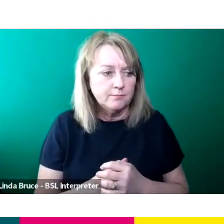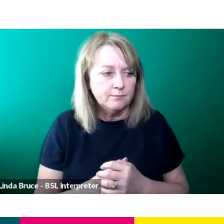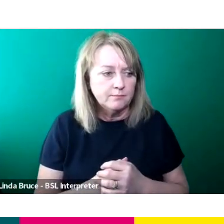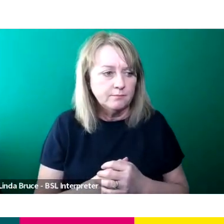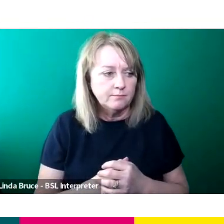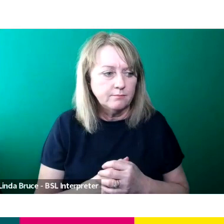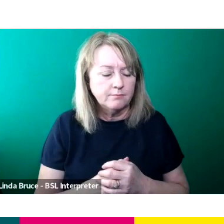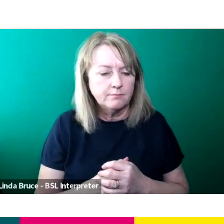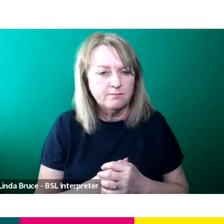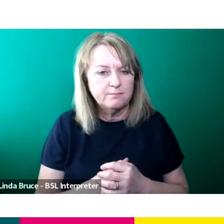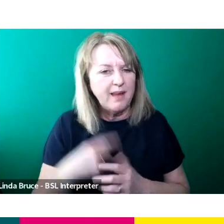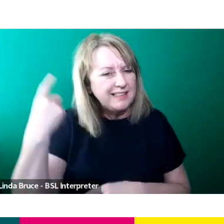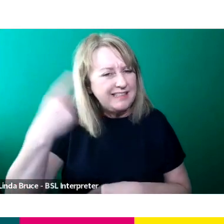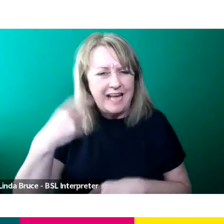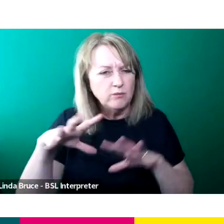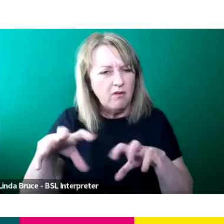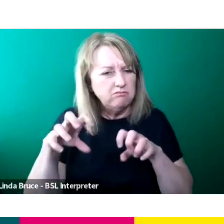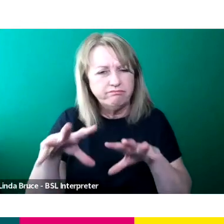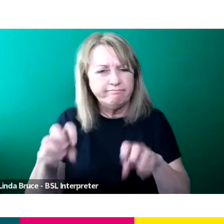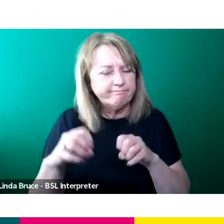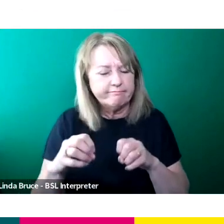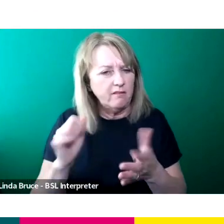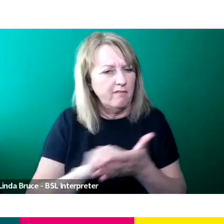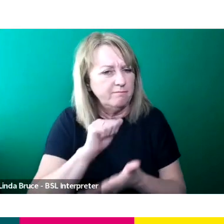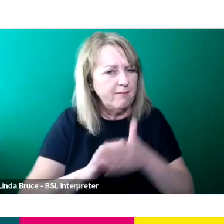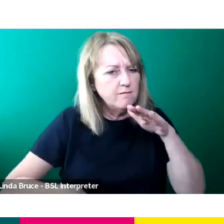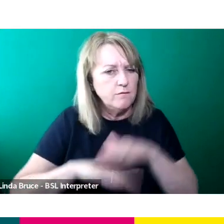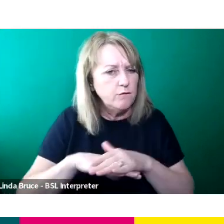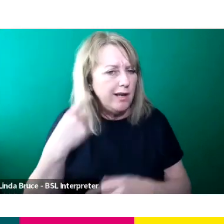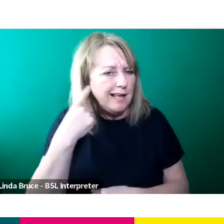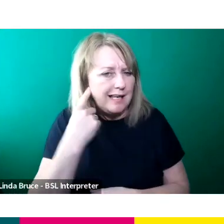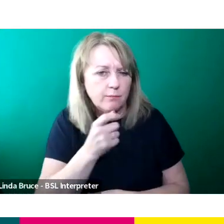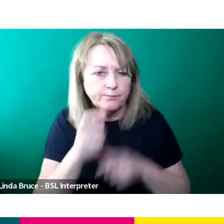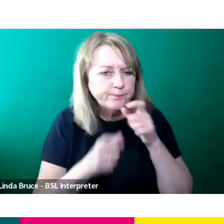“This is in modern era”